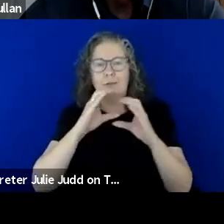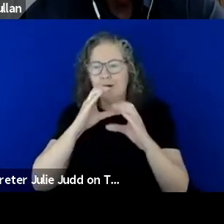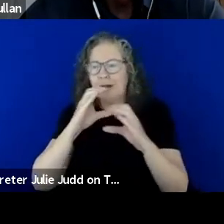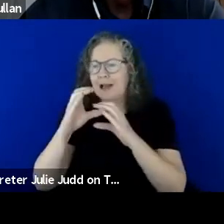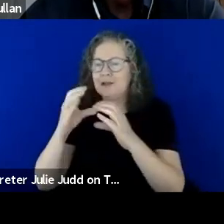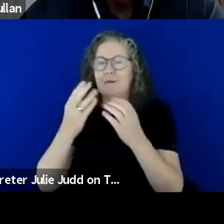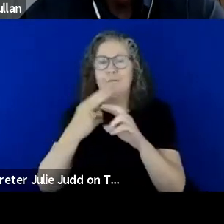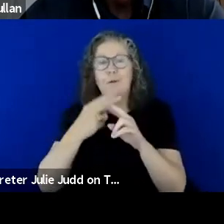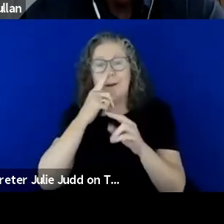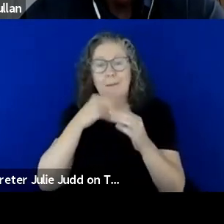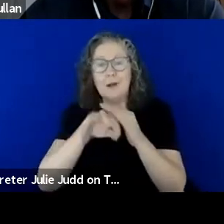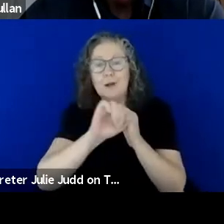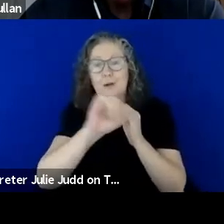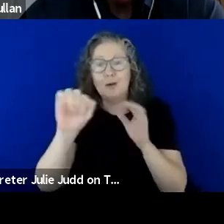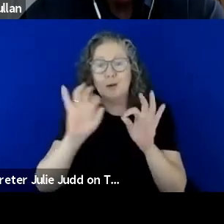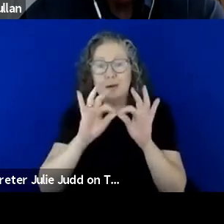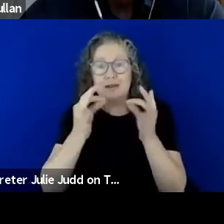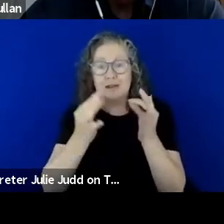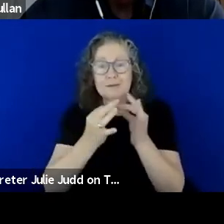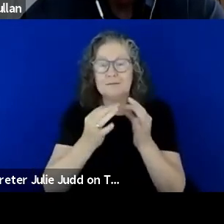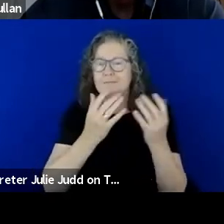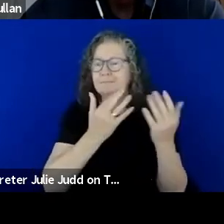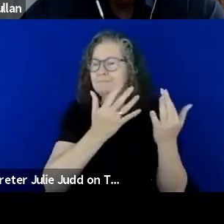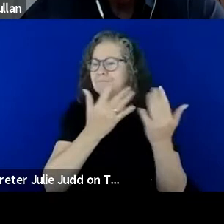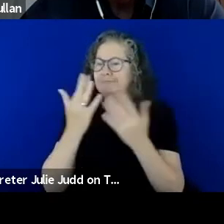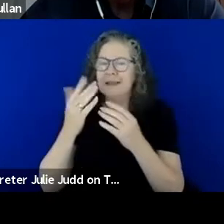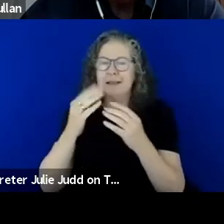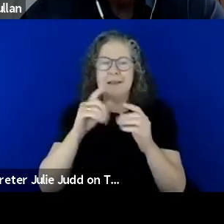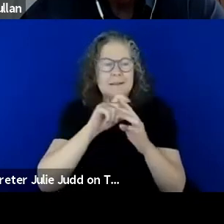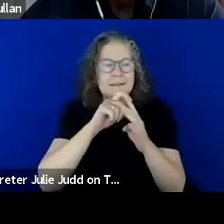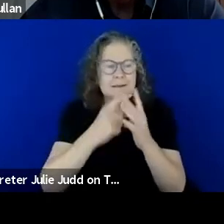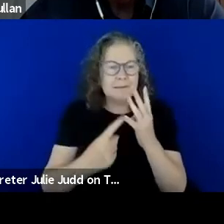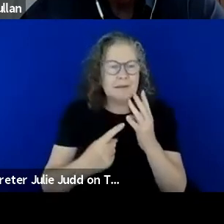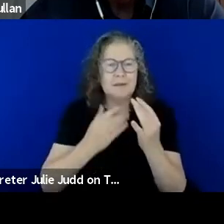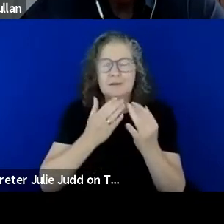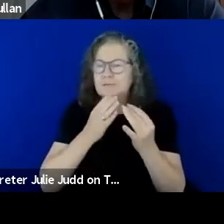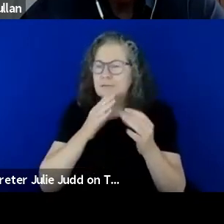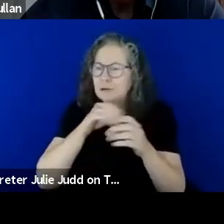Many other aspects of disability inclusivity and accessible practices could be discussed